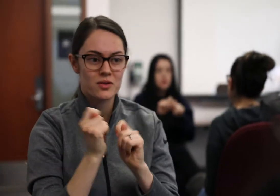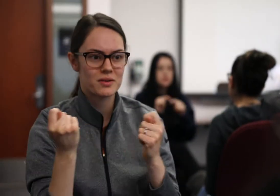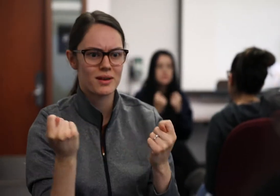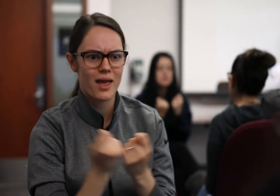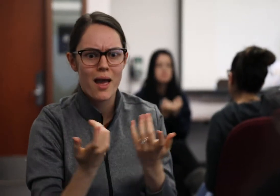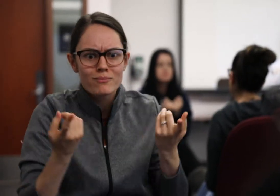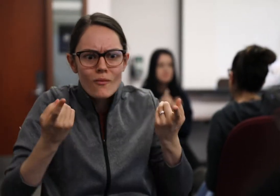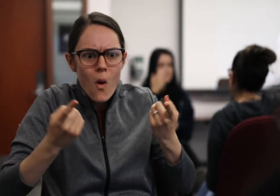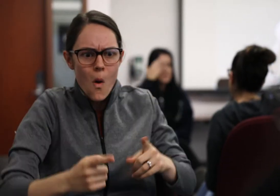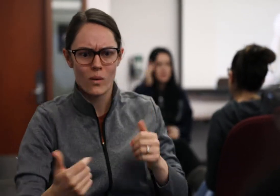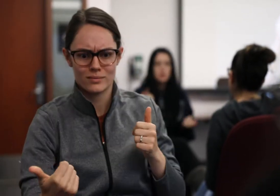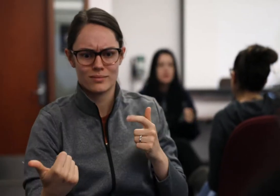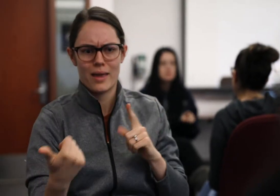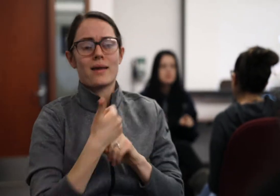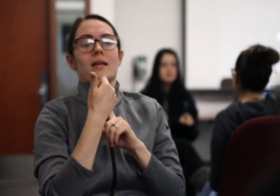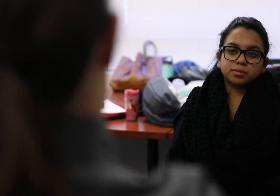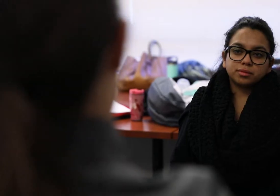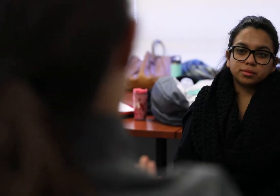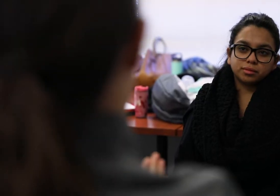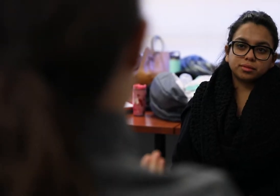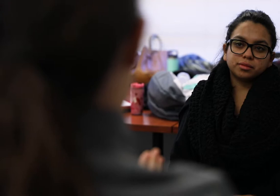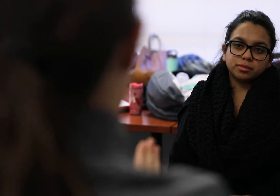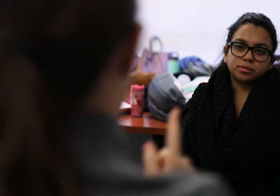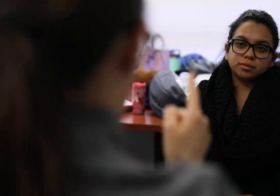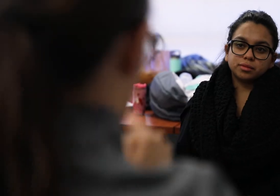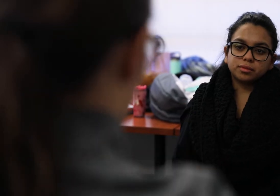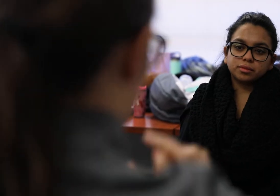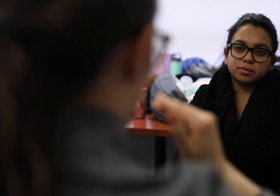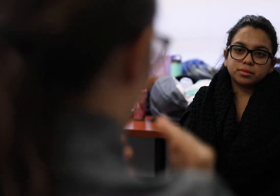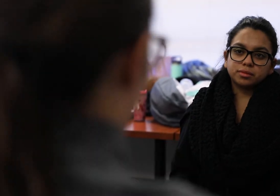that American Sign Language is actually a language within itself